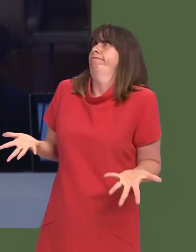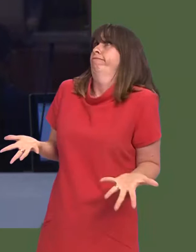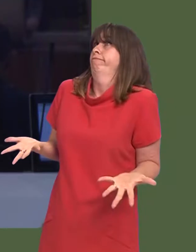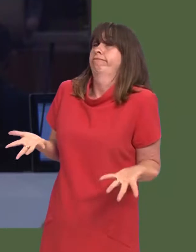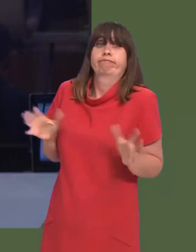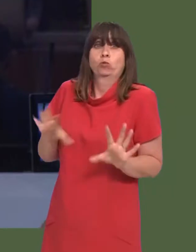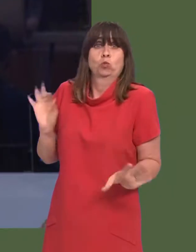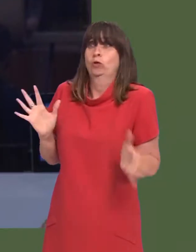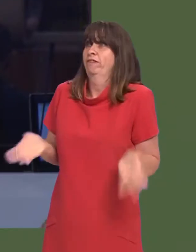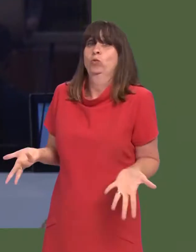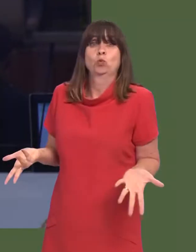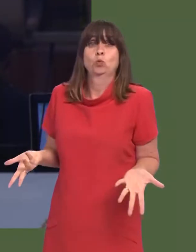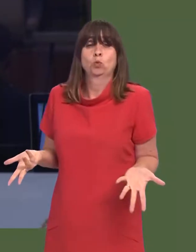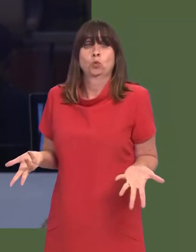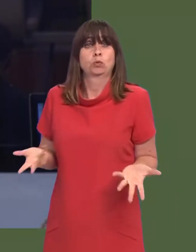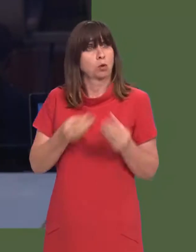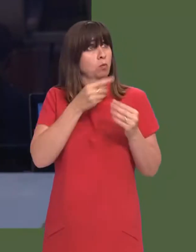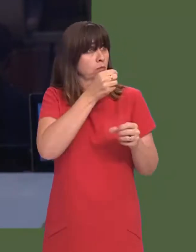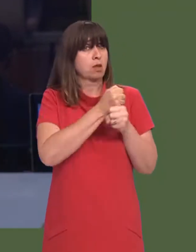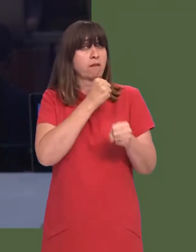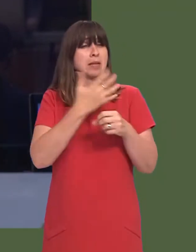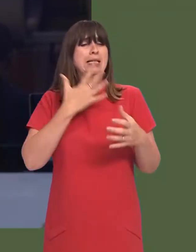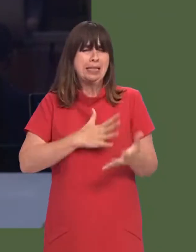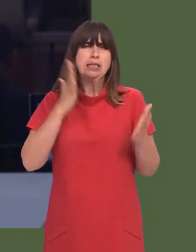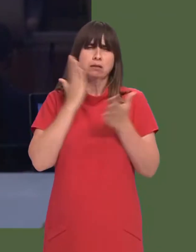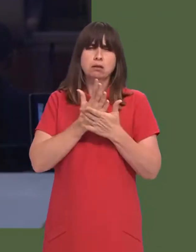moment. Do you agree that itís about time that the Welsh Government considered this situation